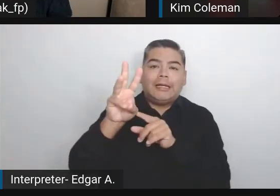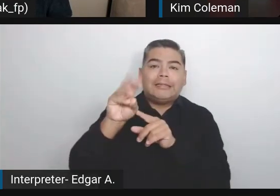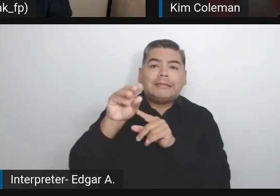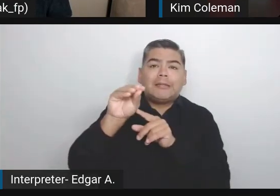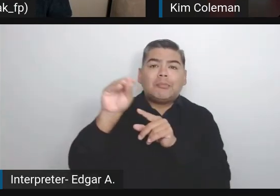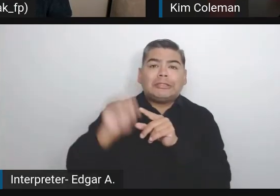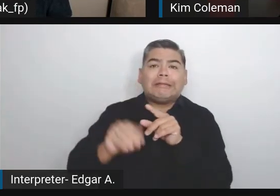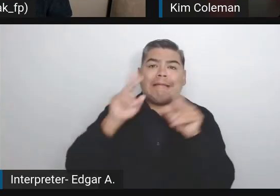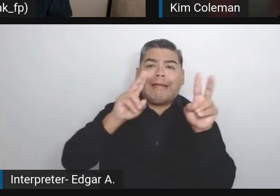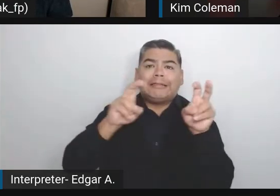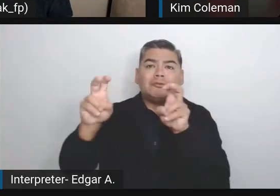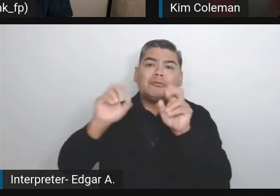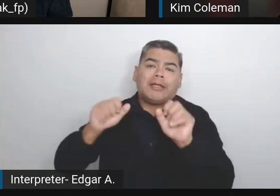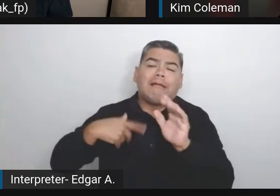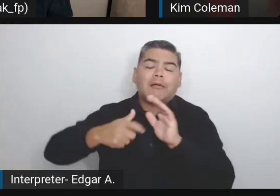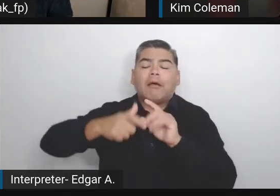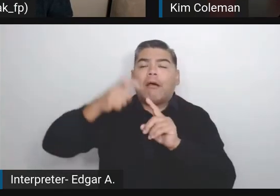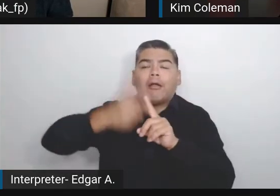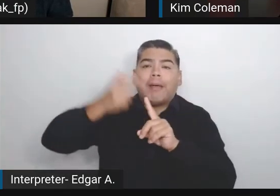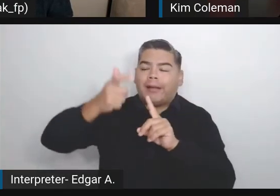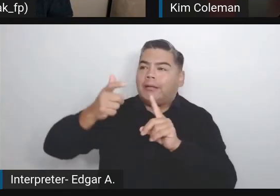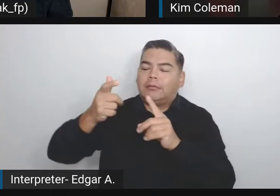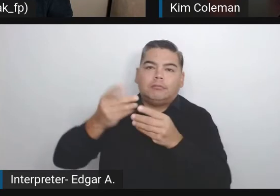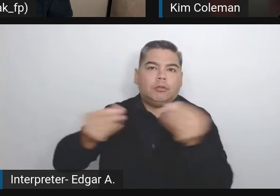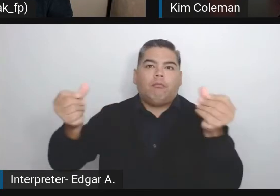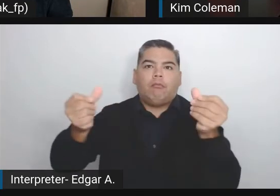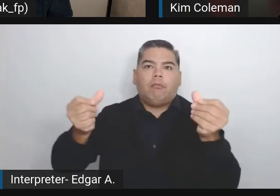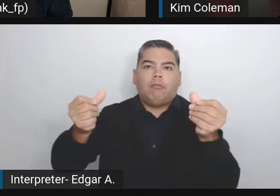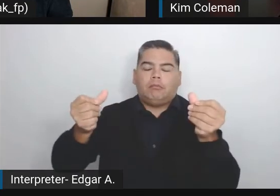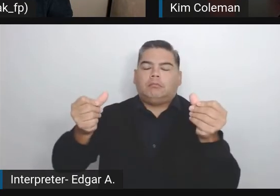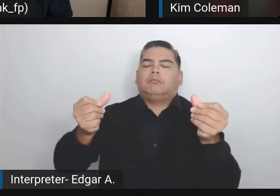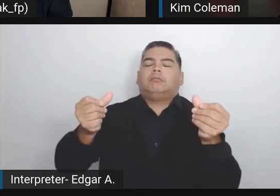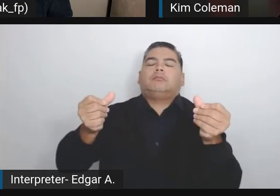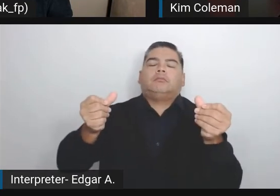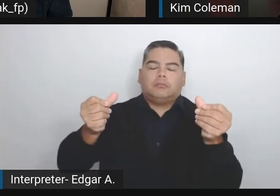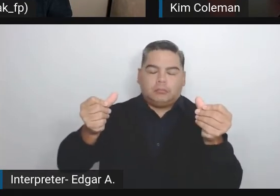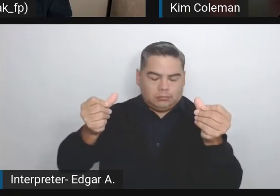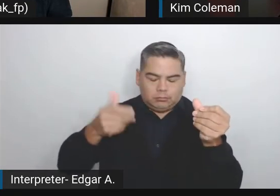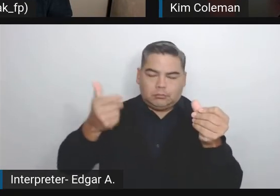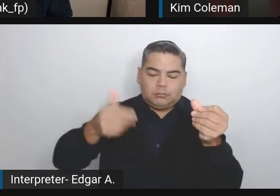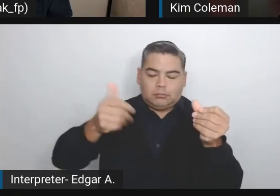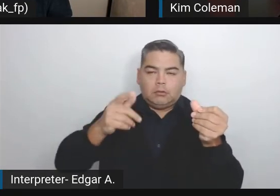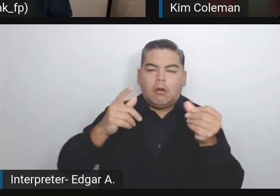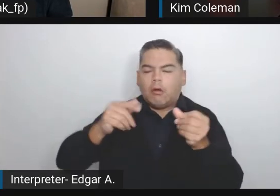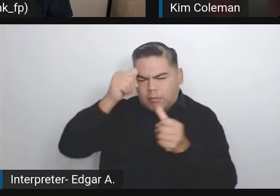in the automatic way. I remember that in some documentation from a few years ago,